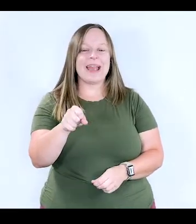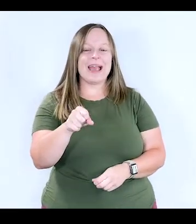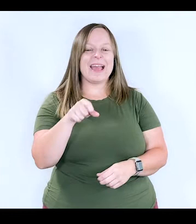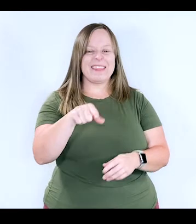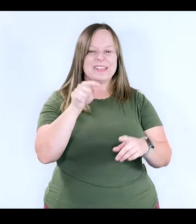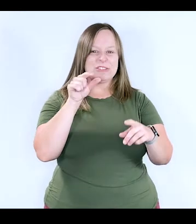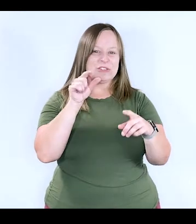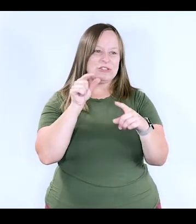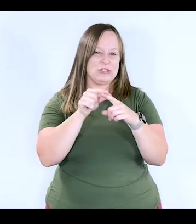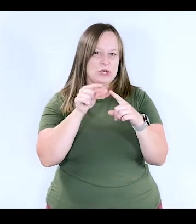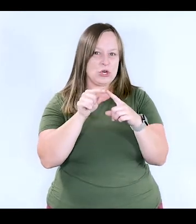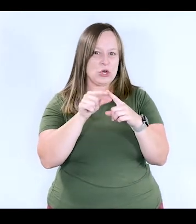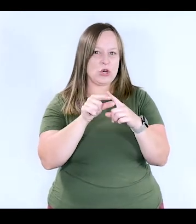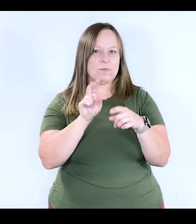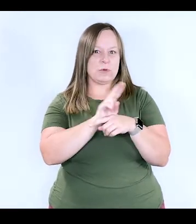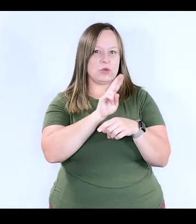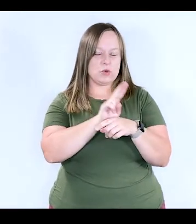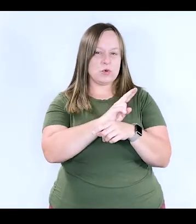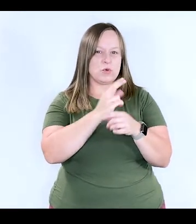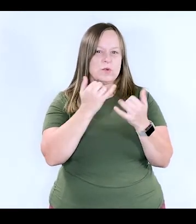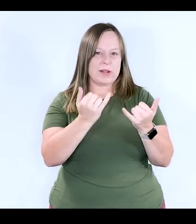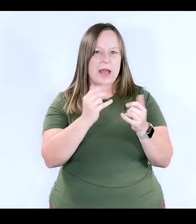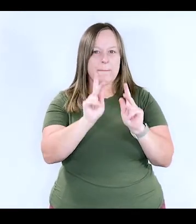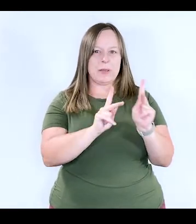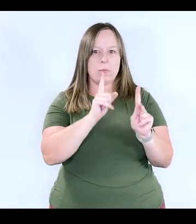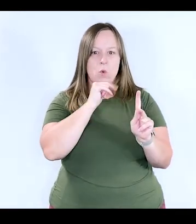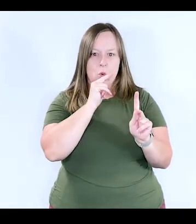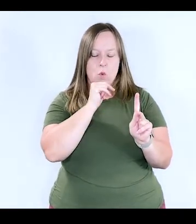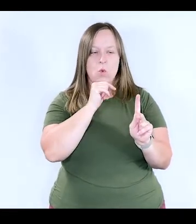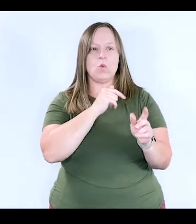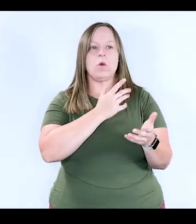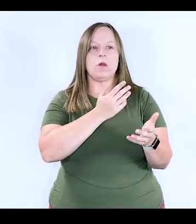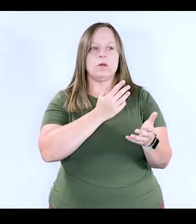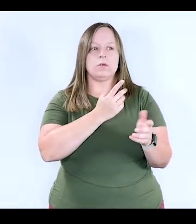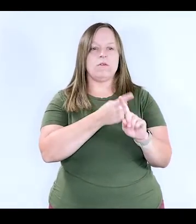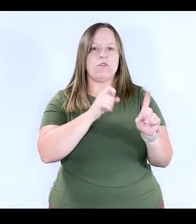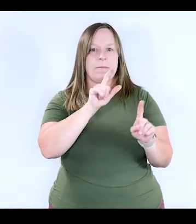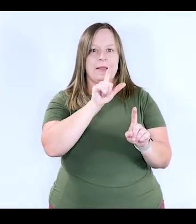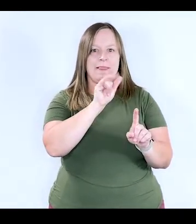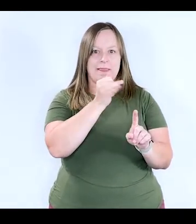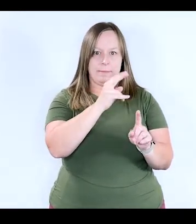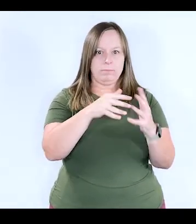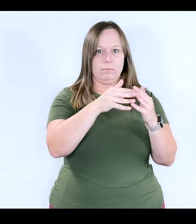So this term is a term that's being used now for people who are from Latin America,